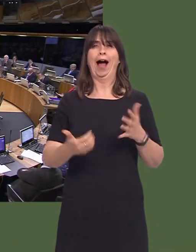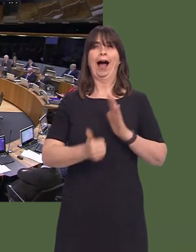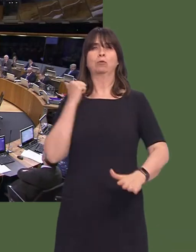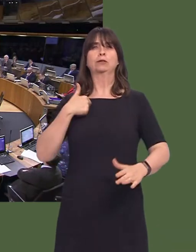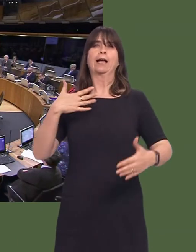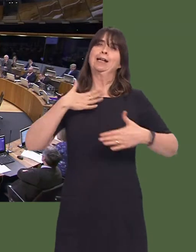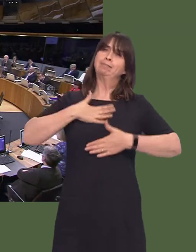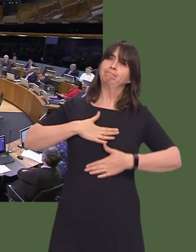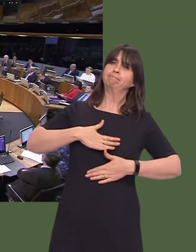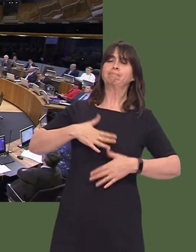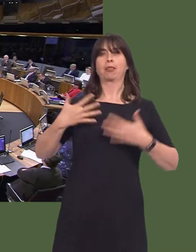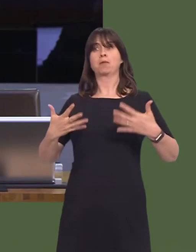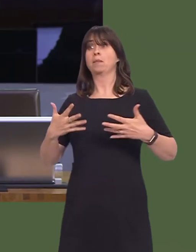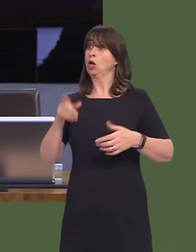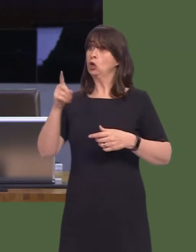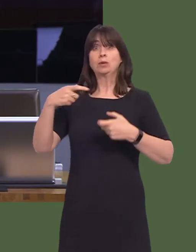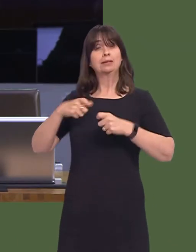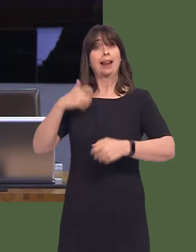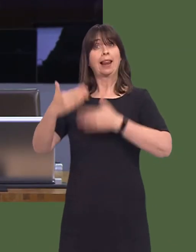political career still in midstream, and is this a happy juncture?